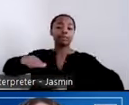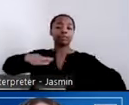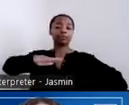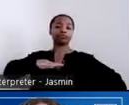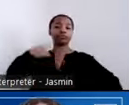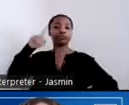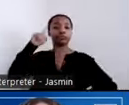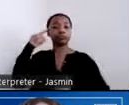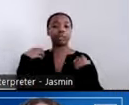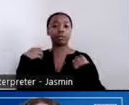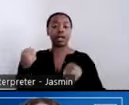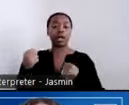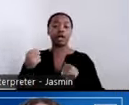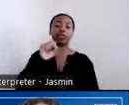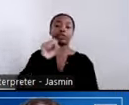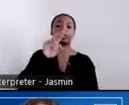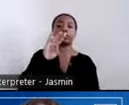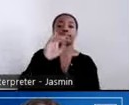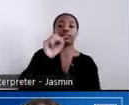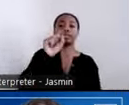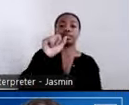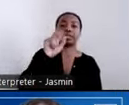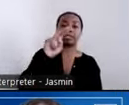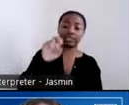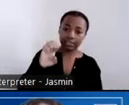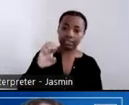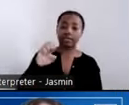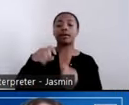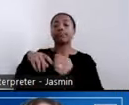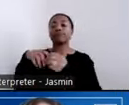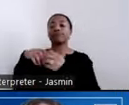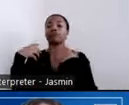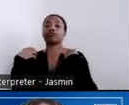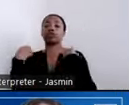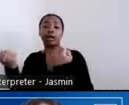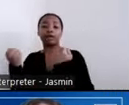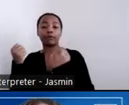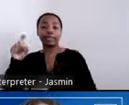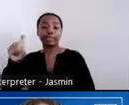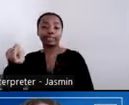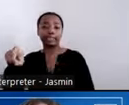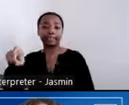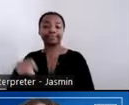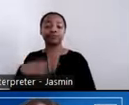abuse prevention, treatment and recovery needs. We provide funding to behavioral